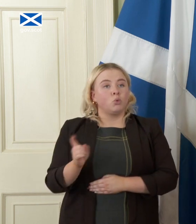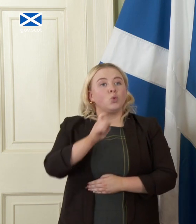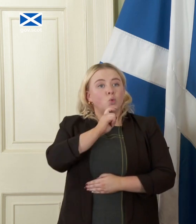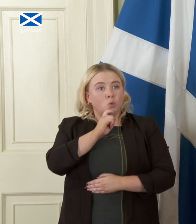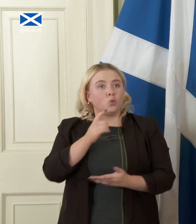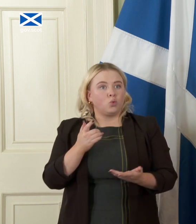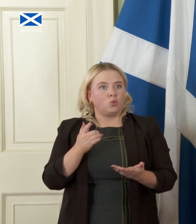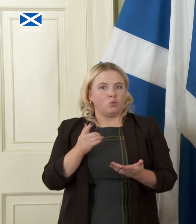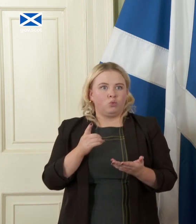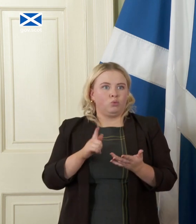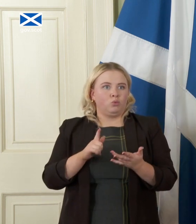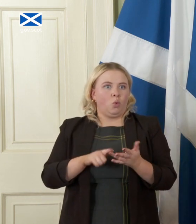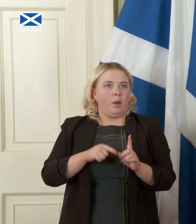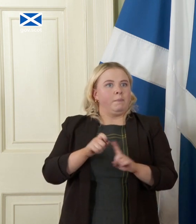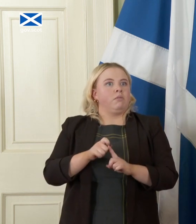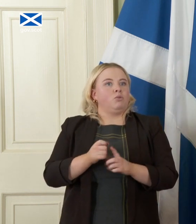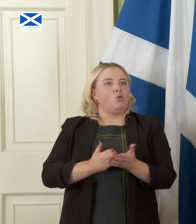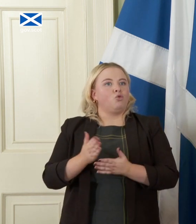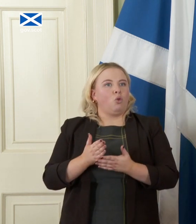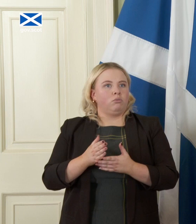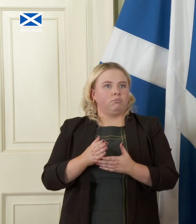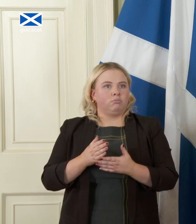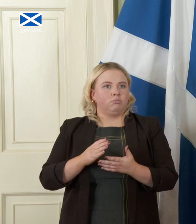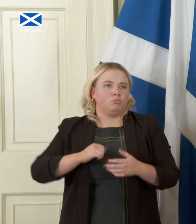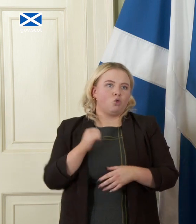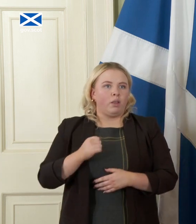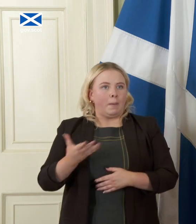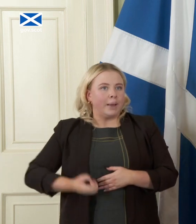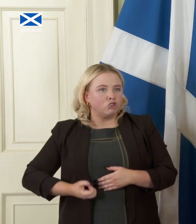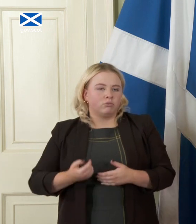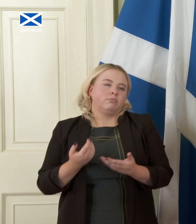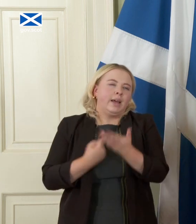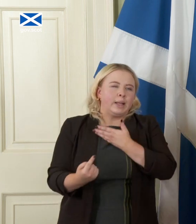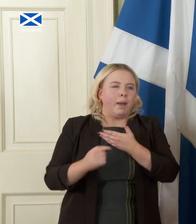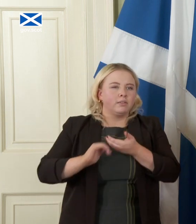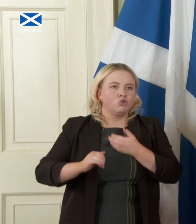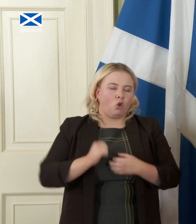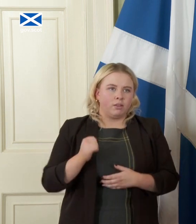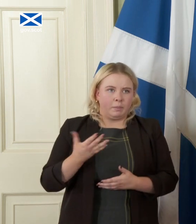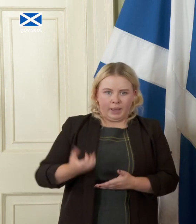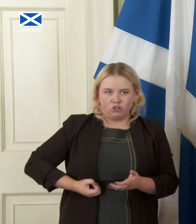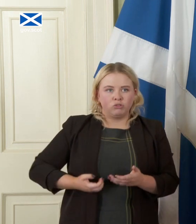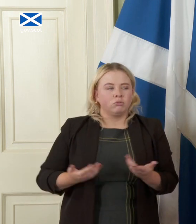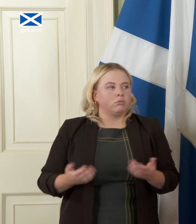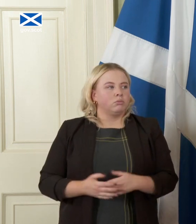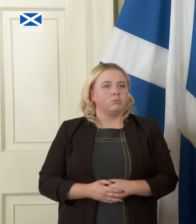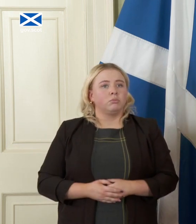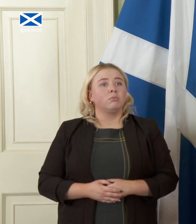state pensions in an independent Scotland either those who have that when we become independent